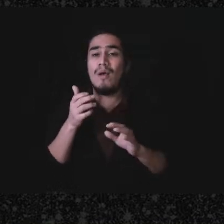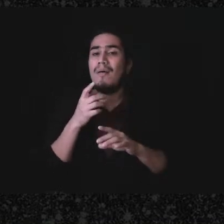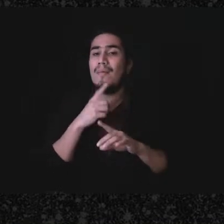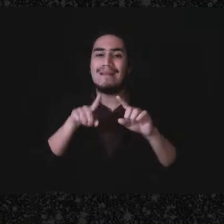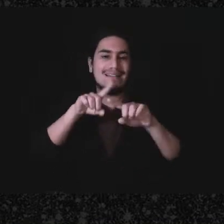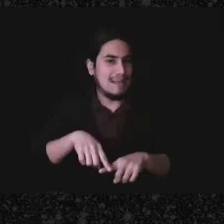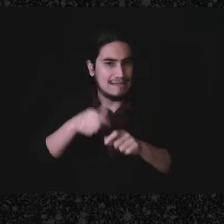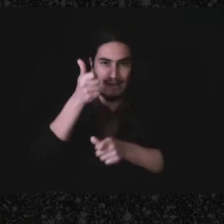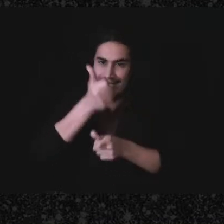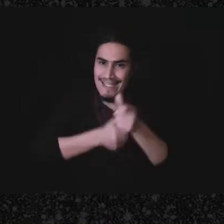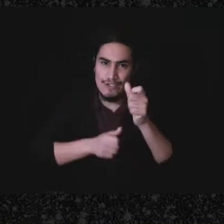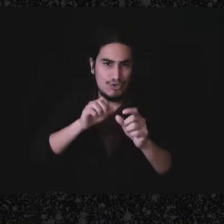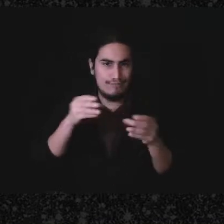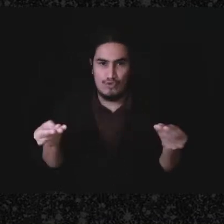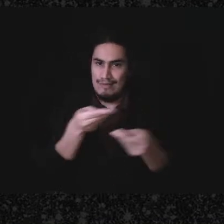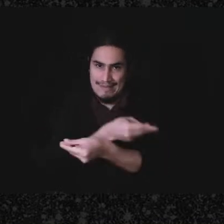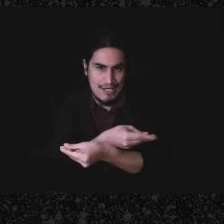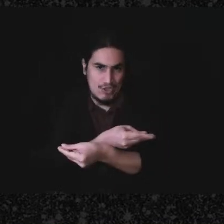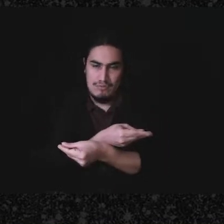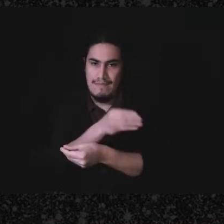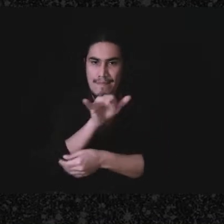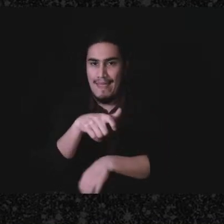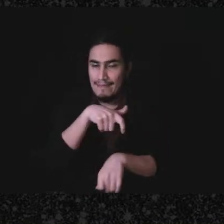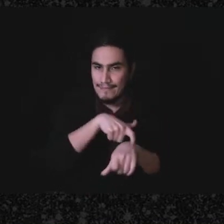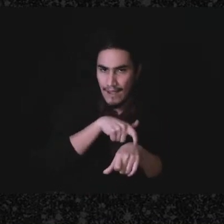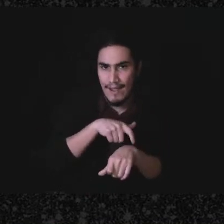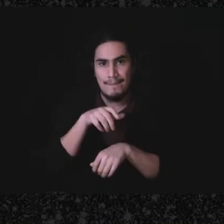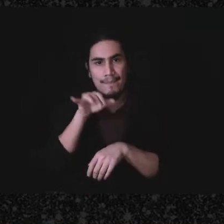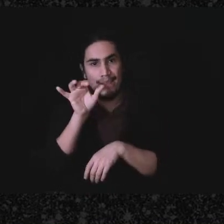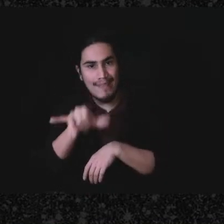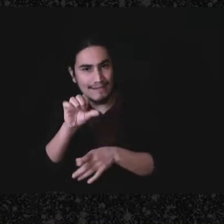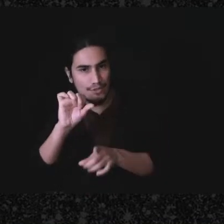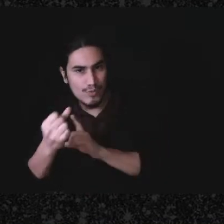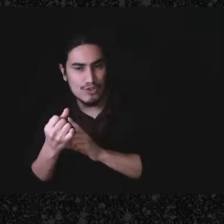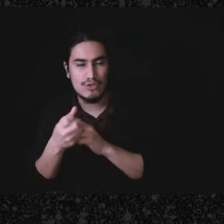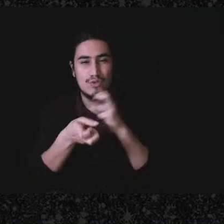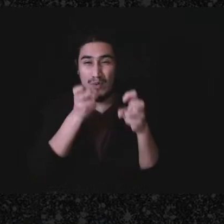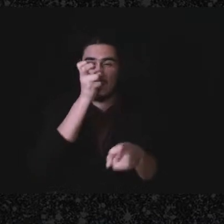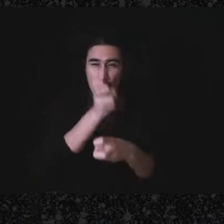on its own facts and circumstances, so it's hard to give it a you know a specific answer.